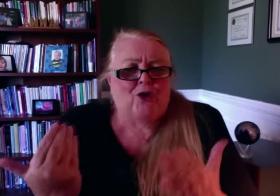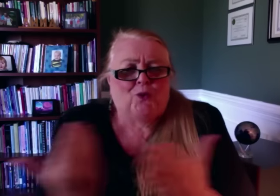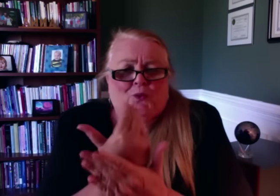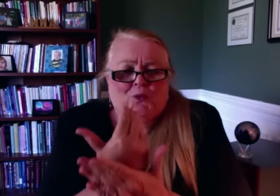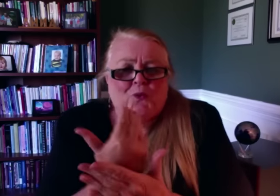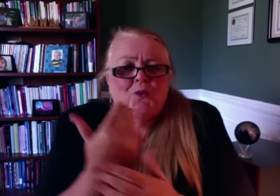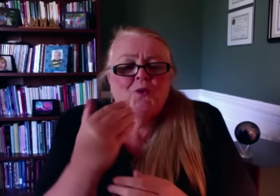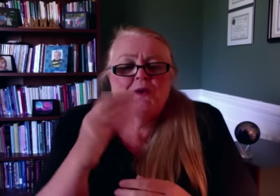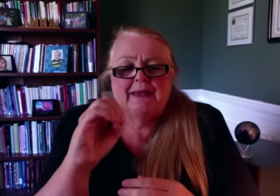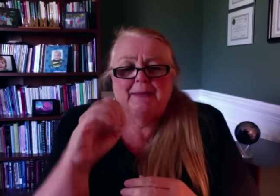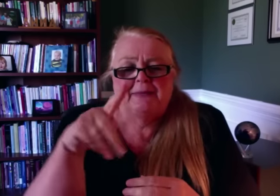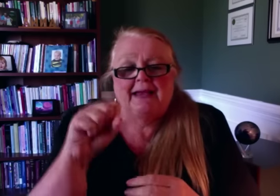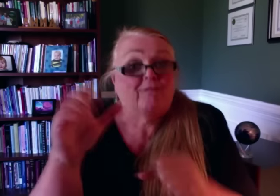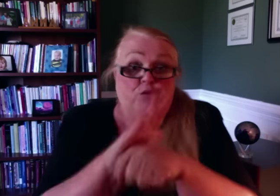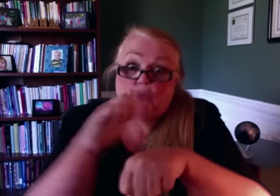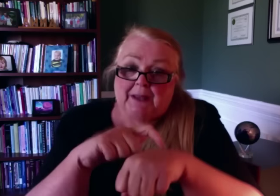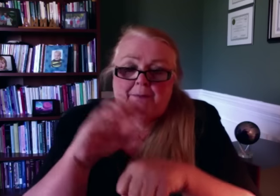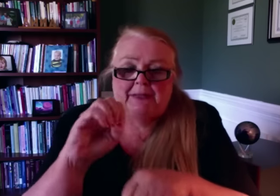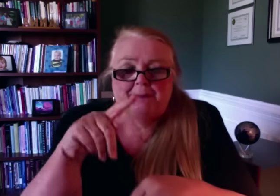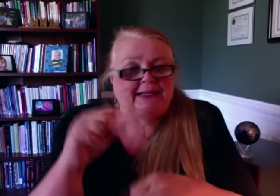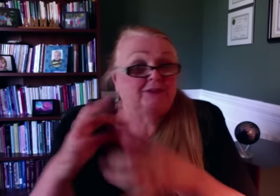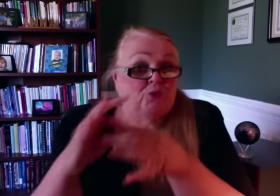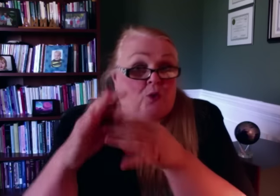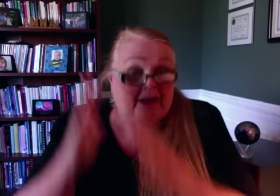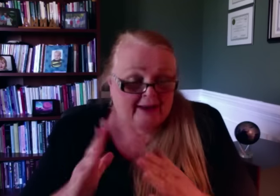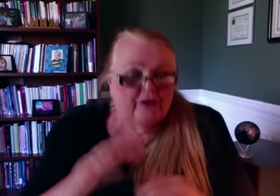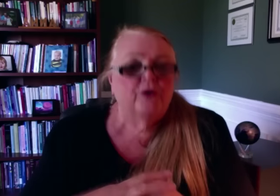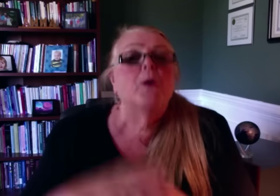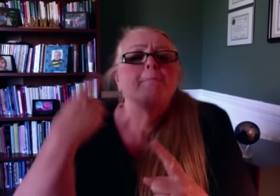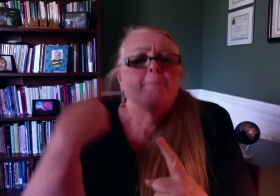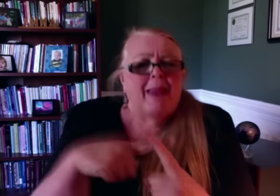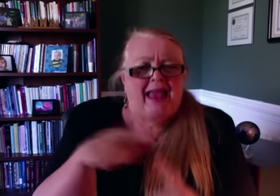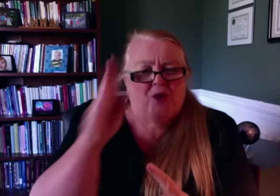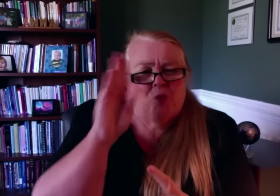In addition, a full-time coordinator for the EPS is in the process of being hired.